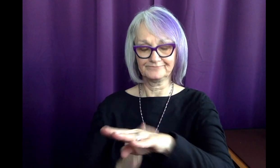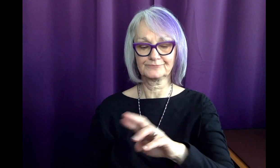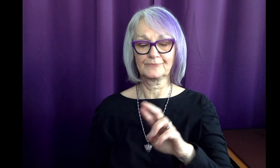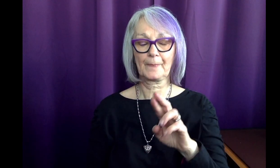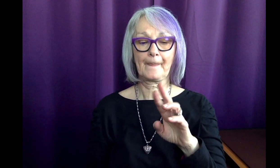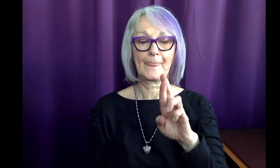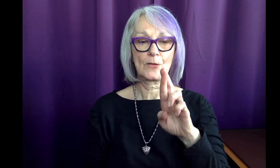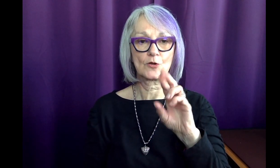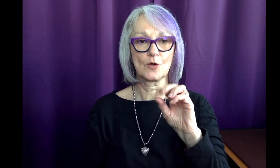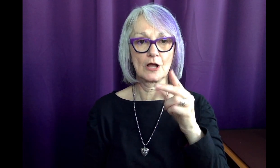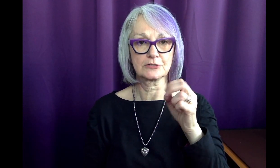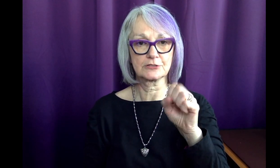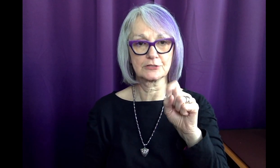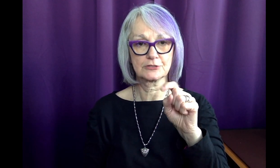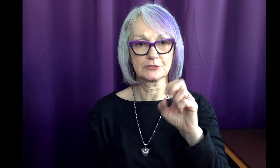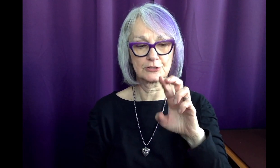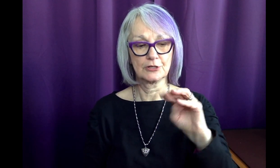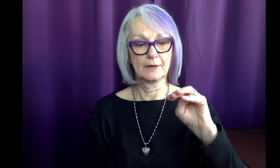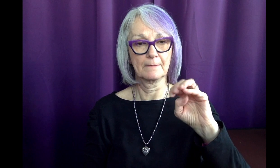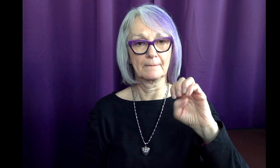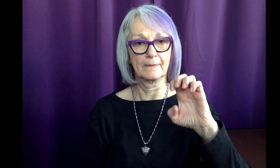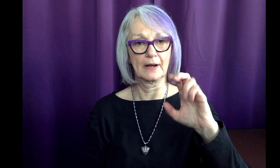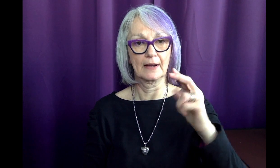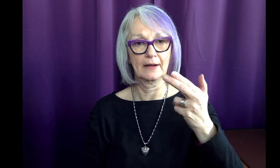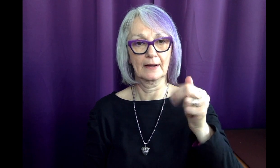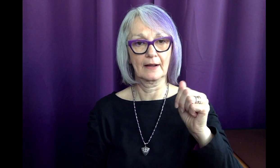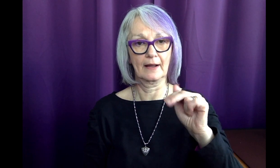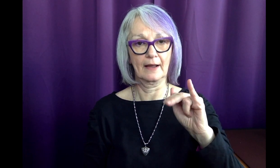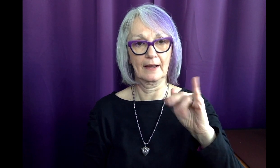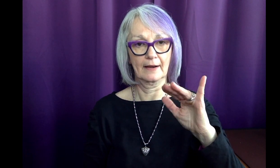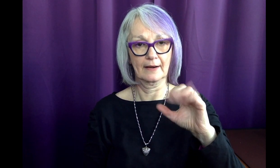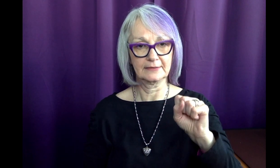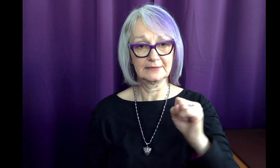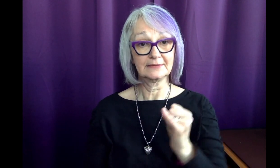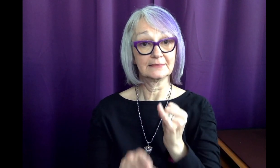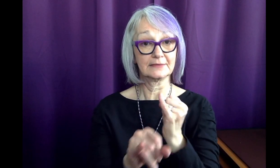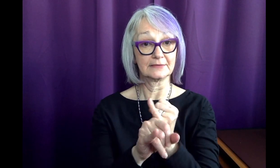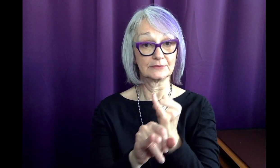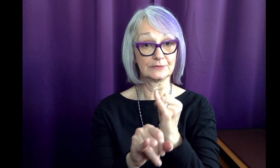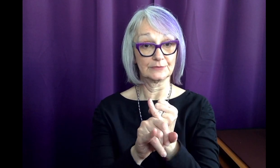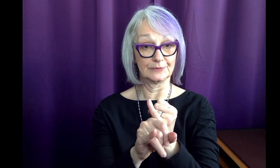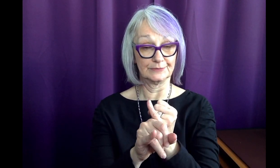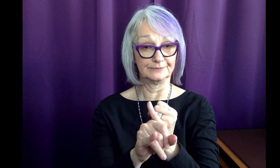They enrolled in the Rochester Mechanics Institute